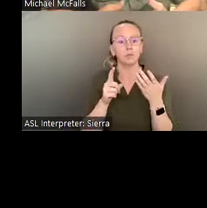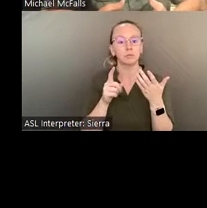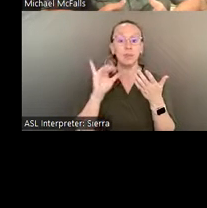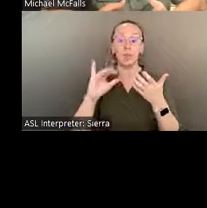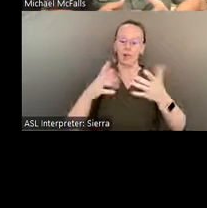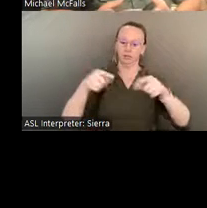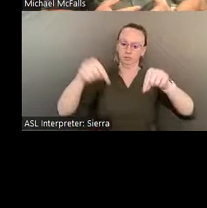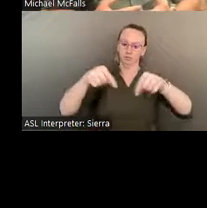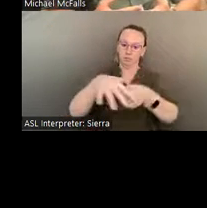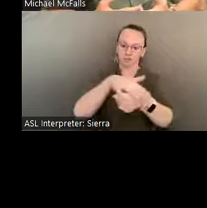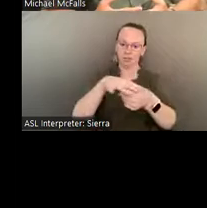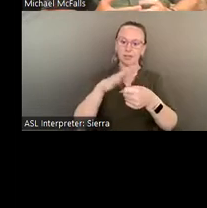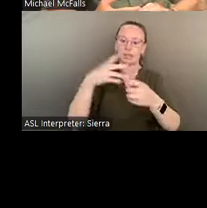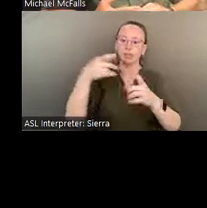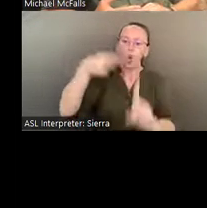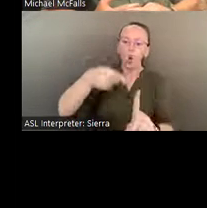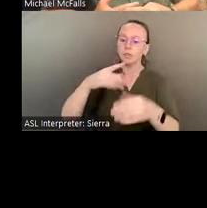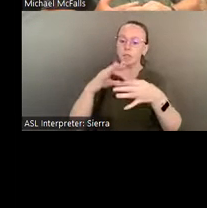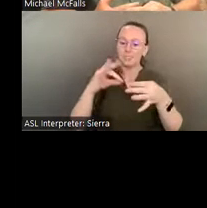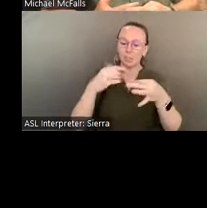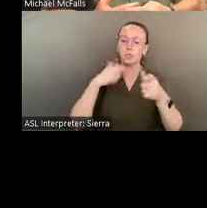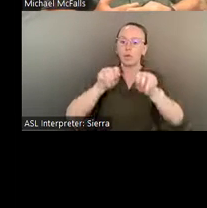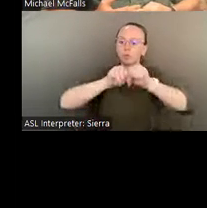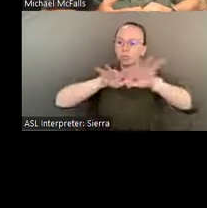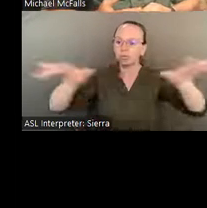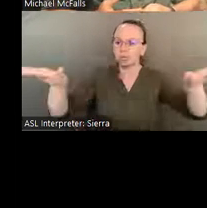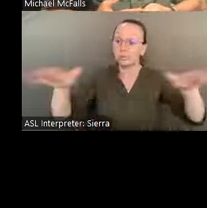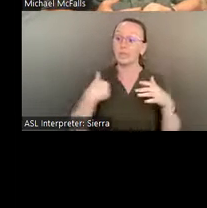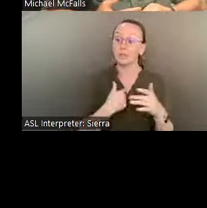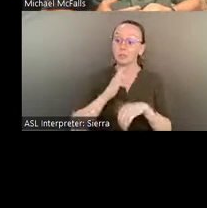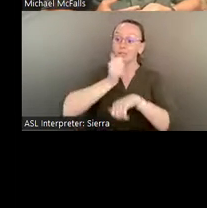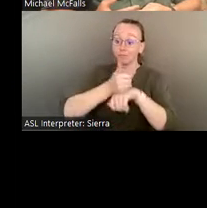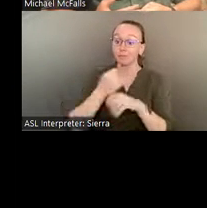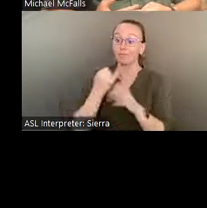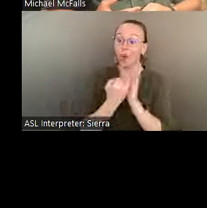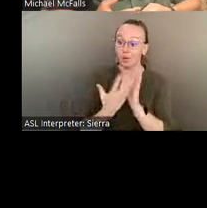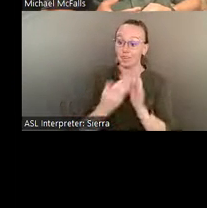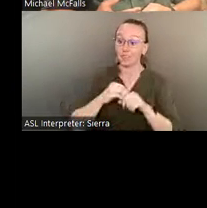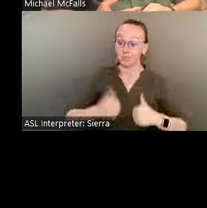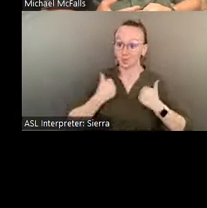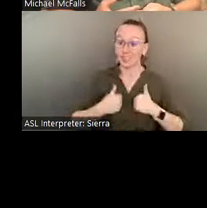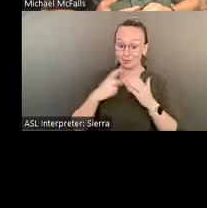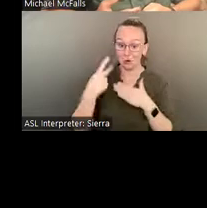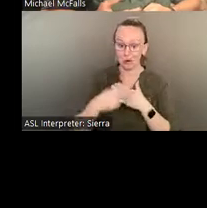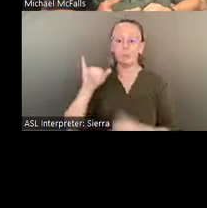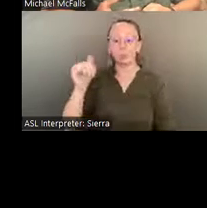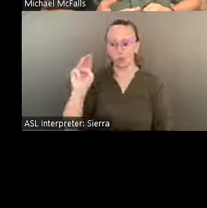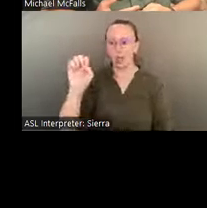So we just started an artist-in-residency program. One of our first artist-in-residents was James Ogburn, who ended up becoming a faculty at